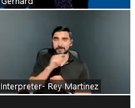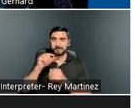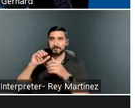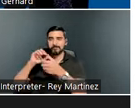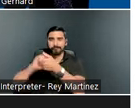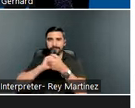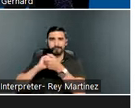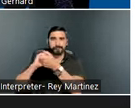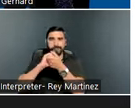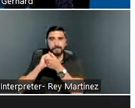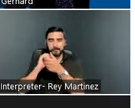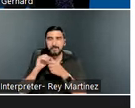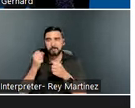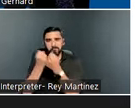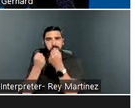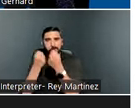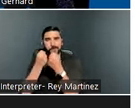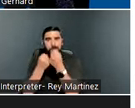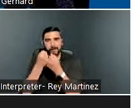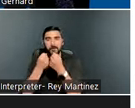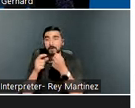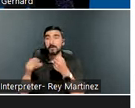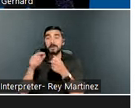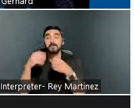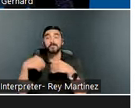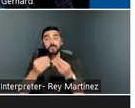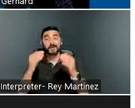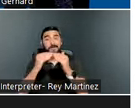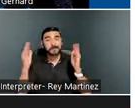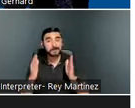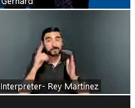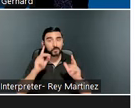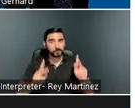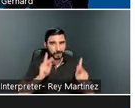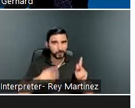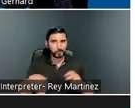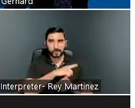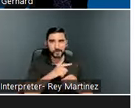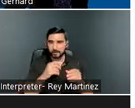the organizations and systems that provide housing resources and homelessness services,